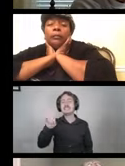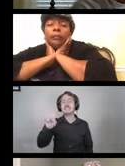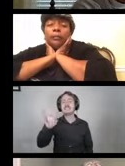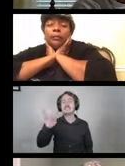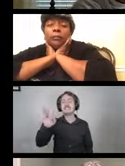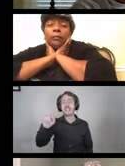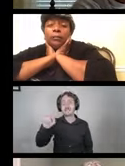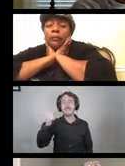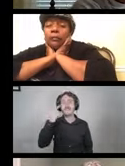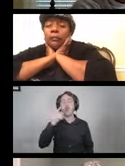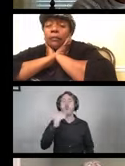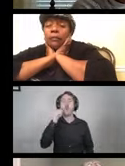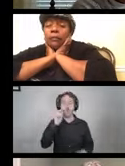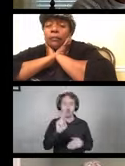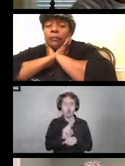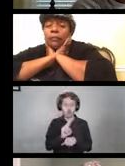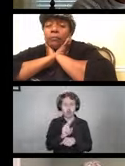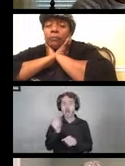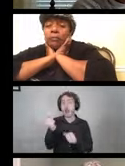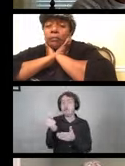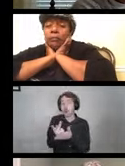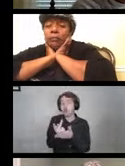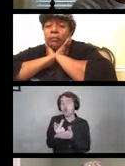Disinfectants approved for COVID-19